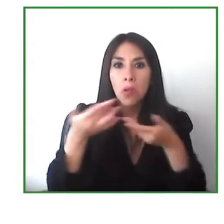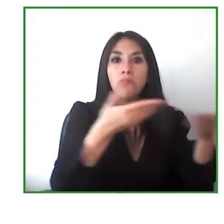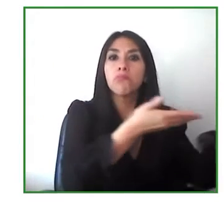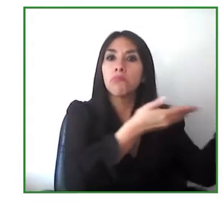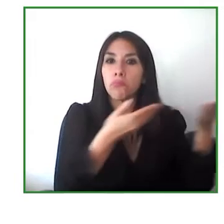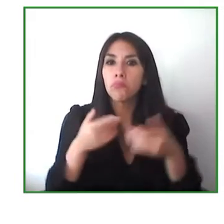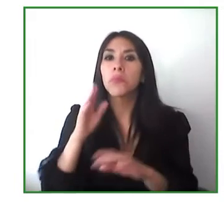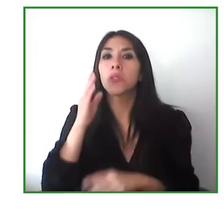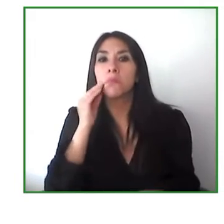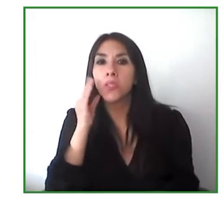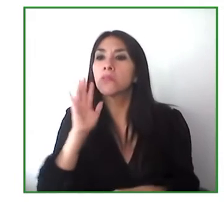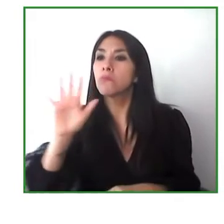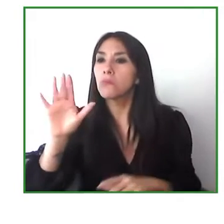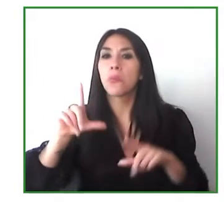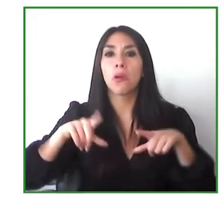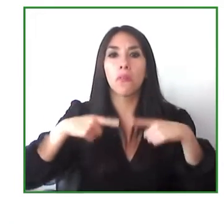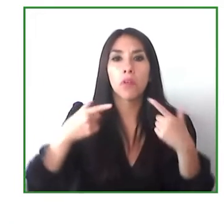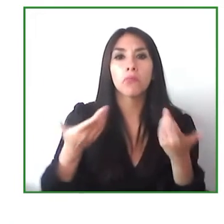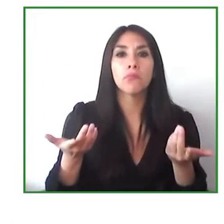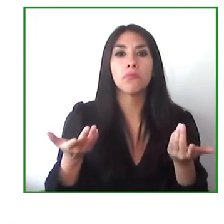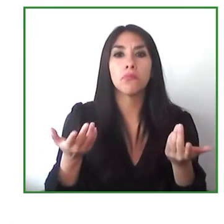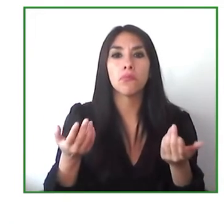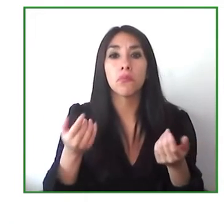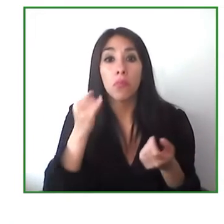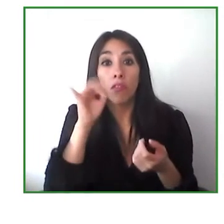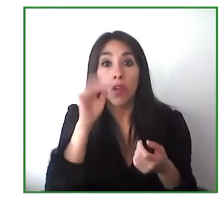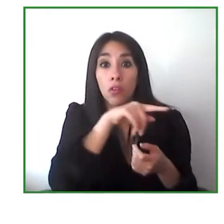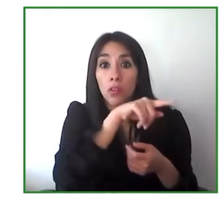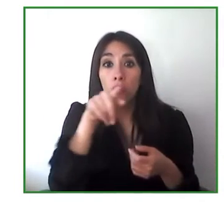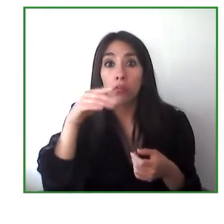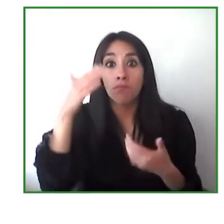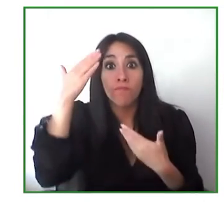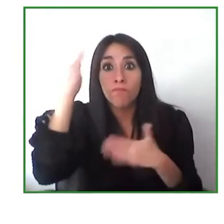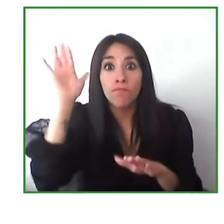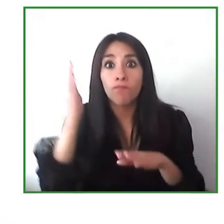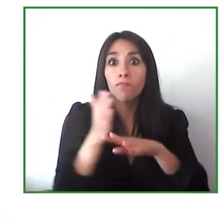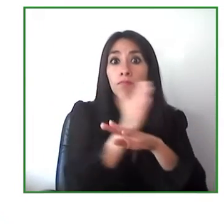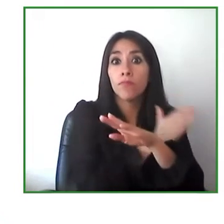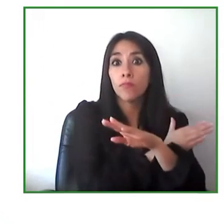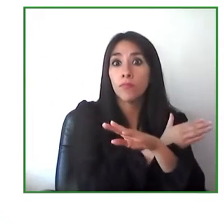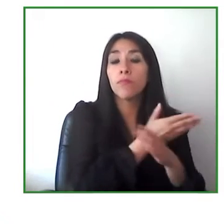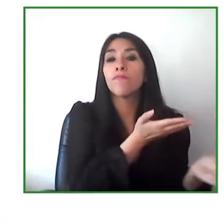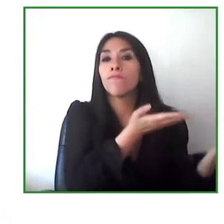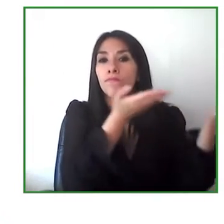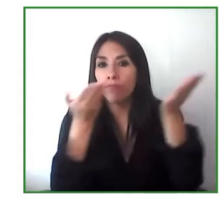when they see the experience they can understand beyond just the sort of